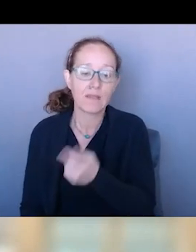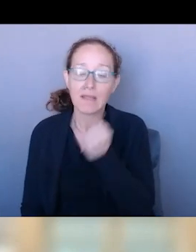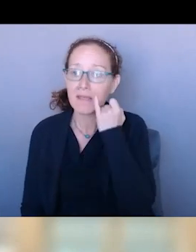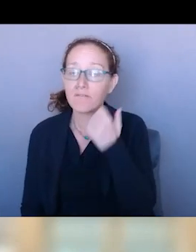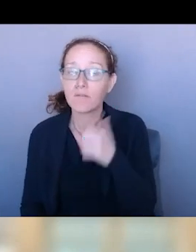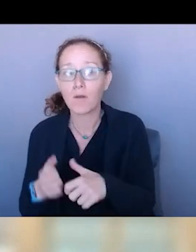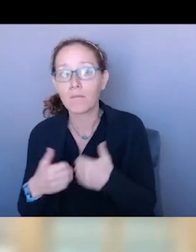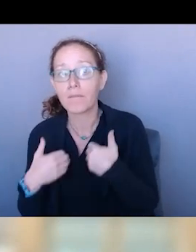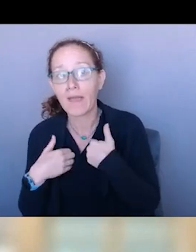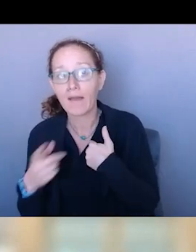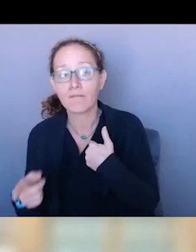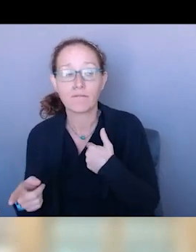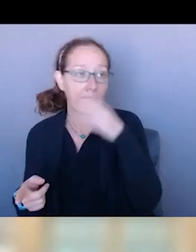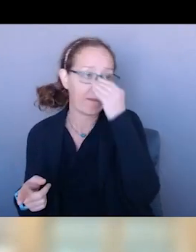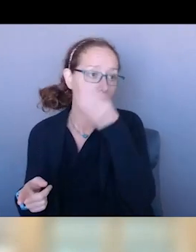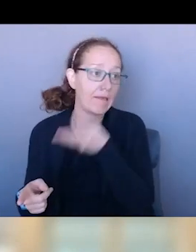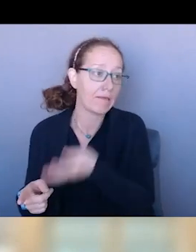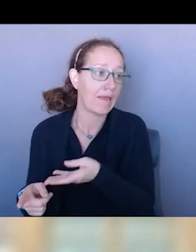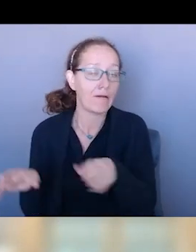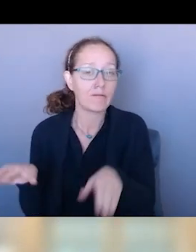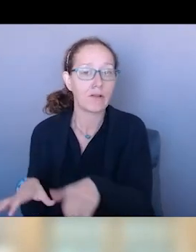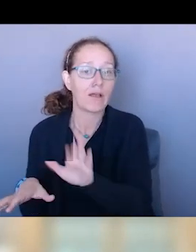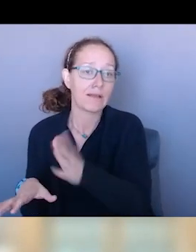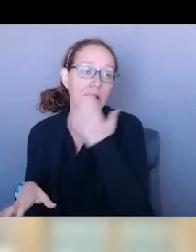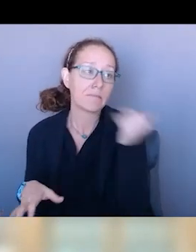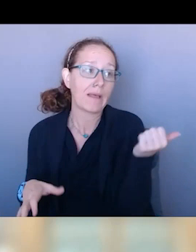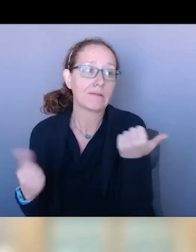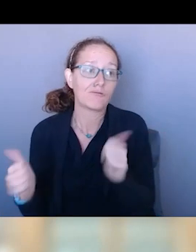SEND THEM OUT AND THERE WAS OFTEN NO FOLLOWUP.